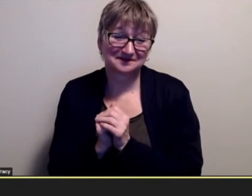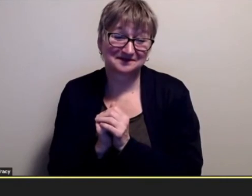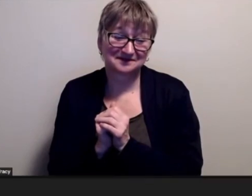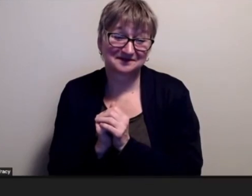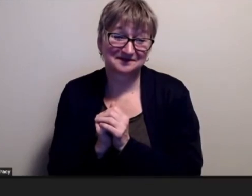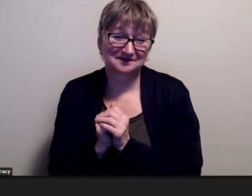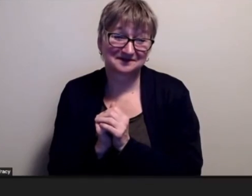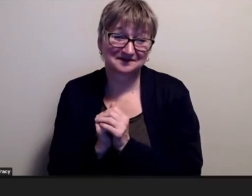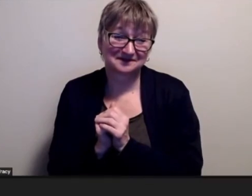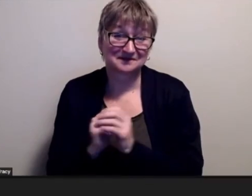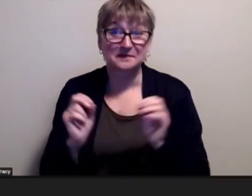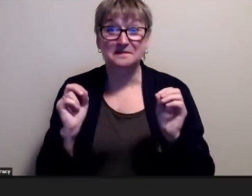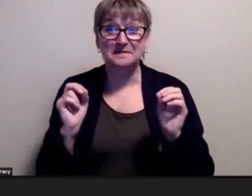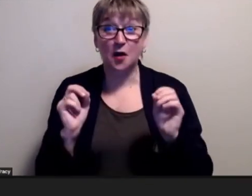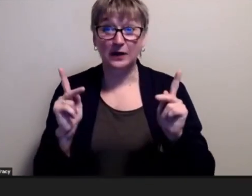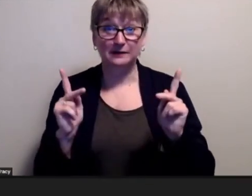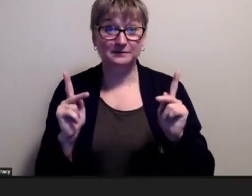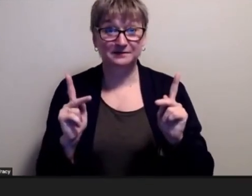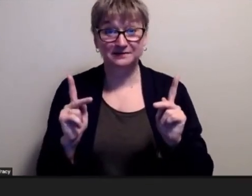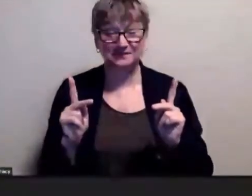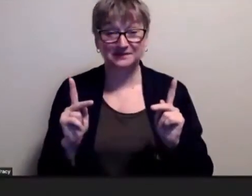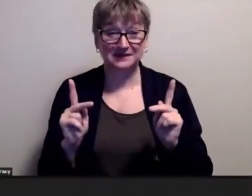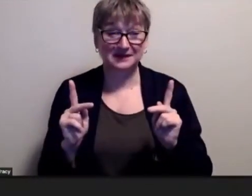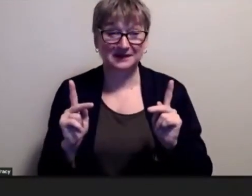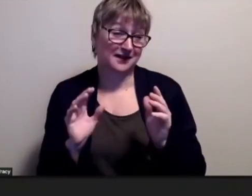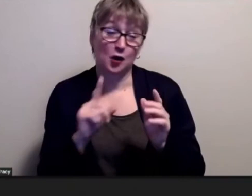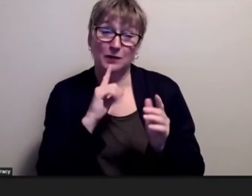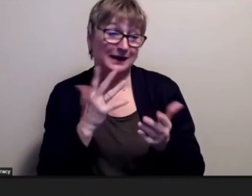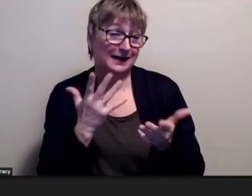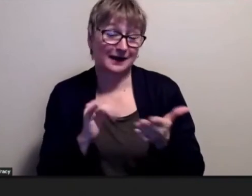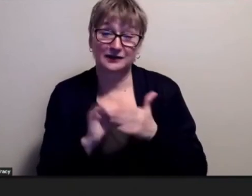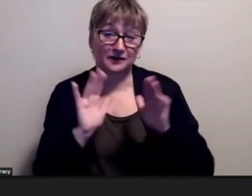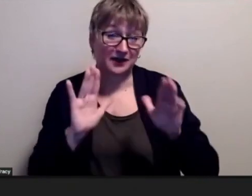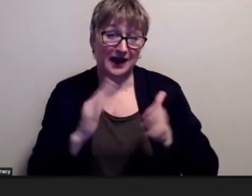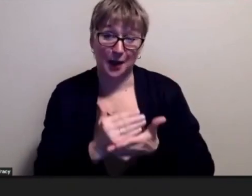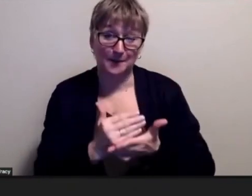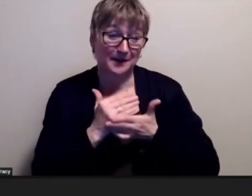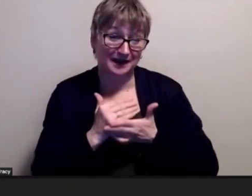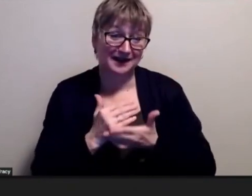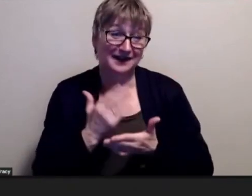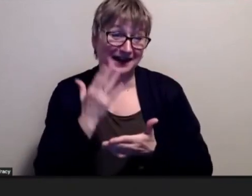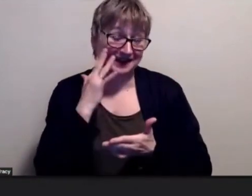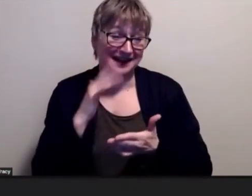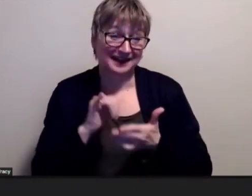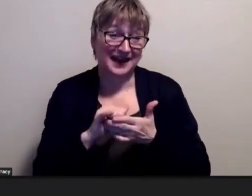okay so this is really helpful major i think this is the really important conversation that